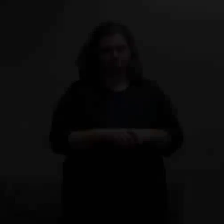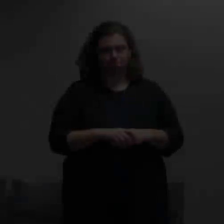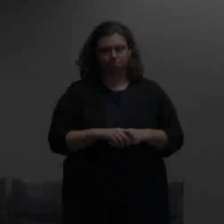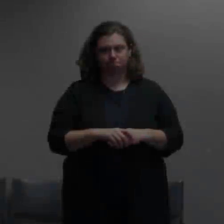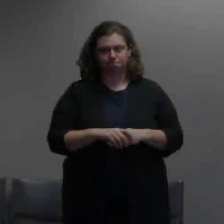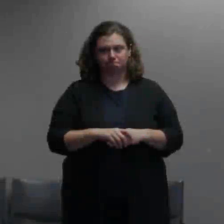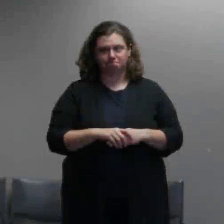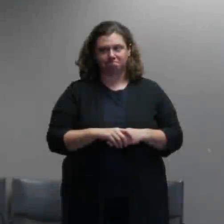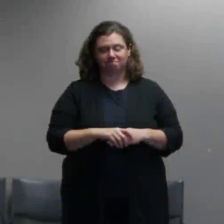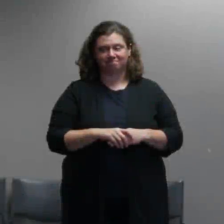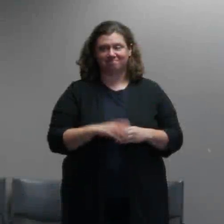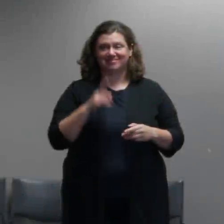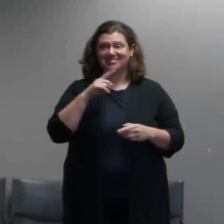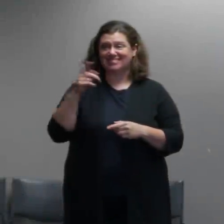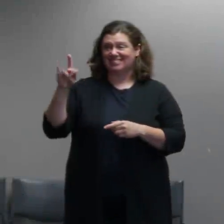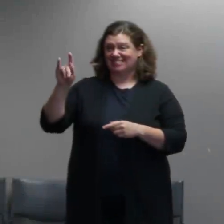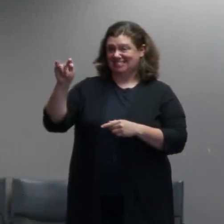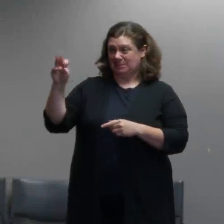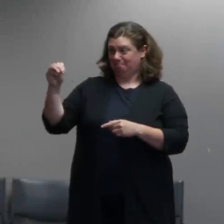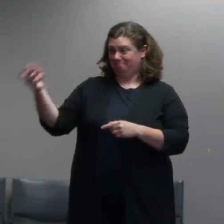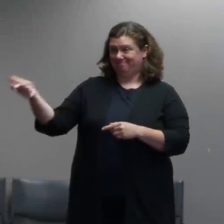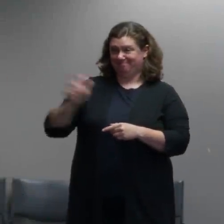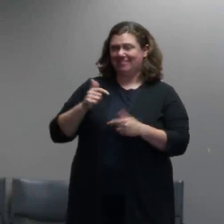Hi, I'm Chris Davis. I'm the Deputy Chief of the Portland Police Bureau